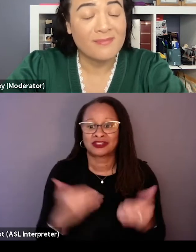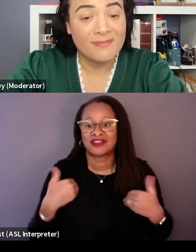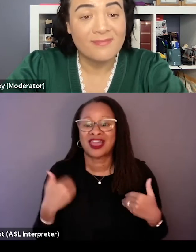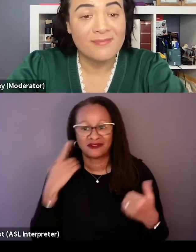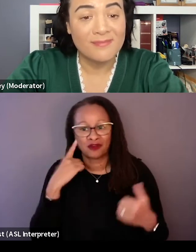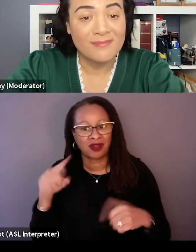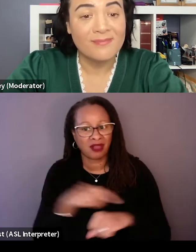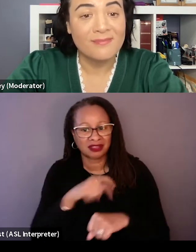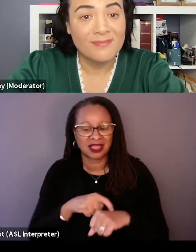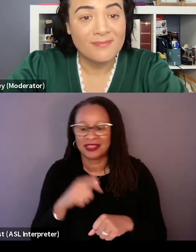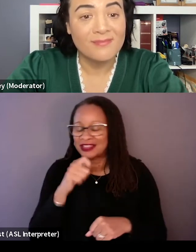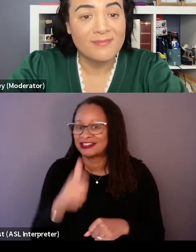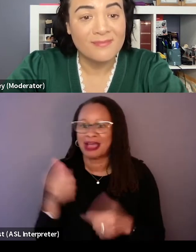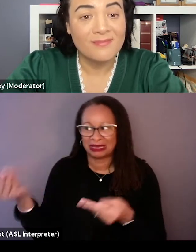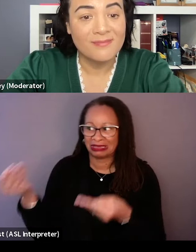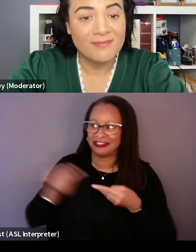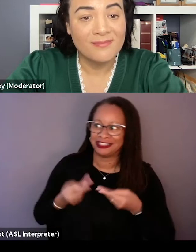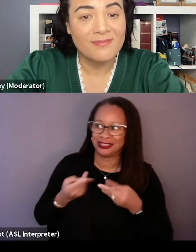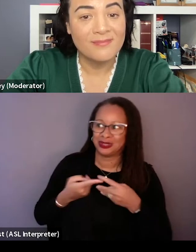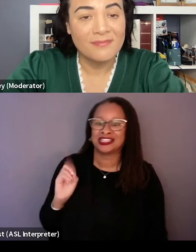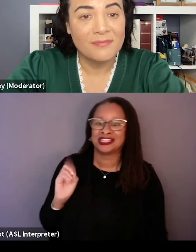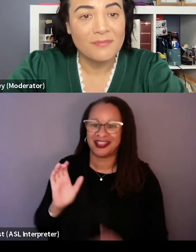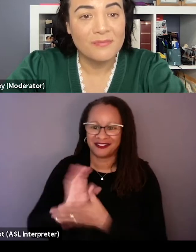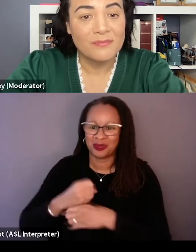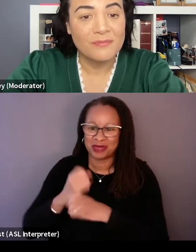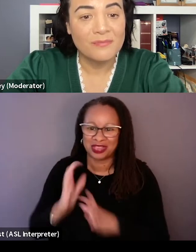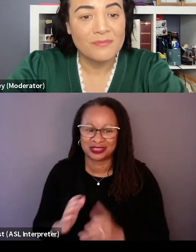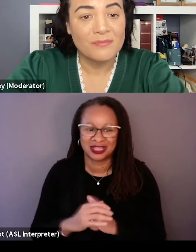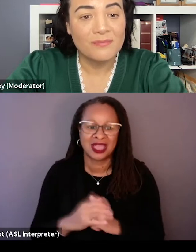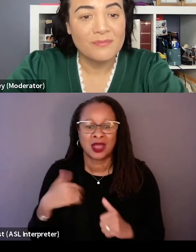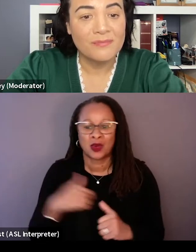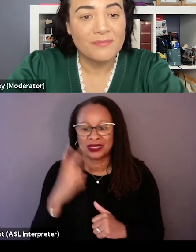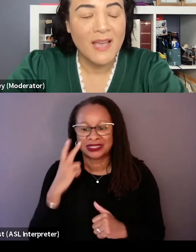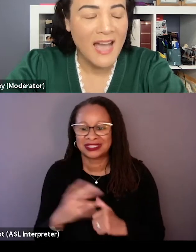that just haven't been relegated to documentary filmmakers when we're seen as the broccoli of filmmaking.